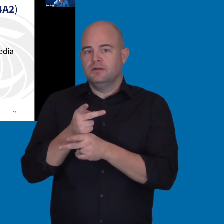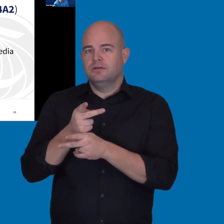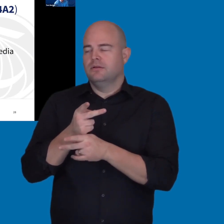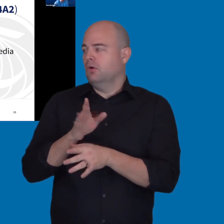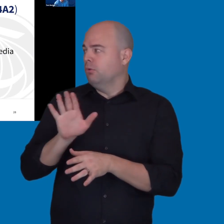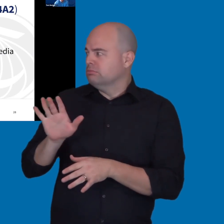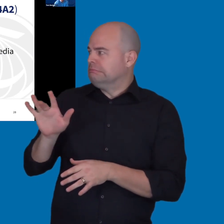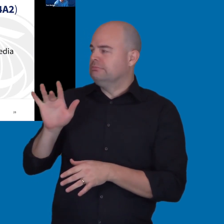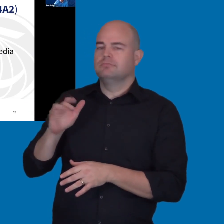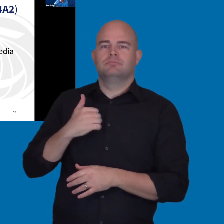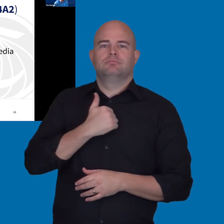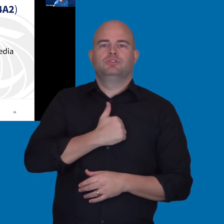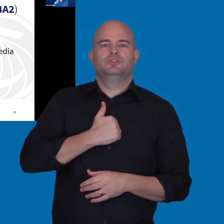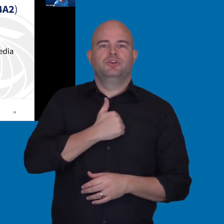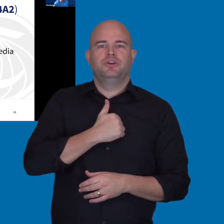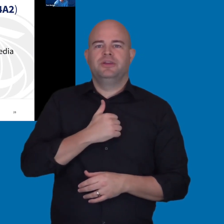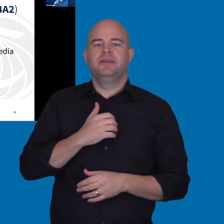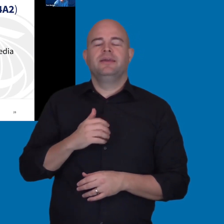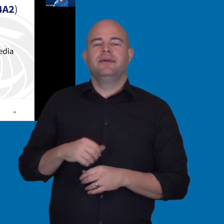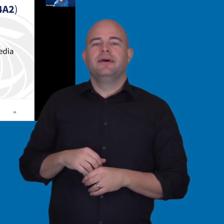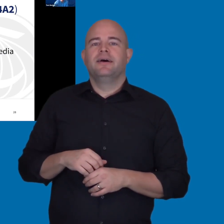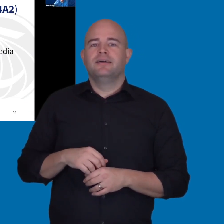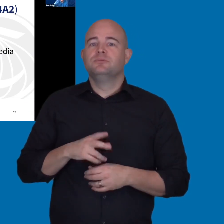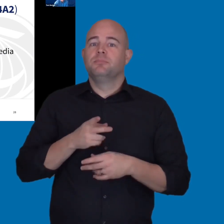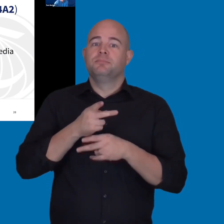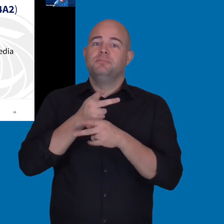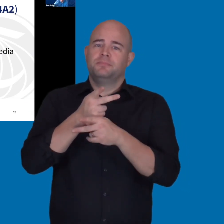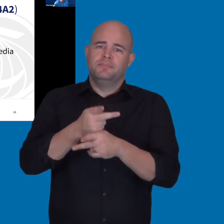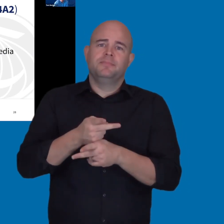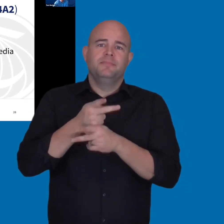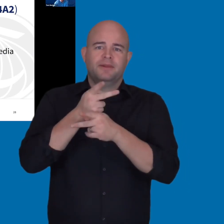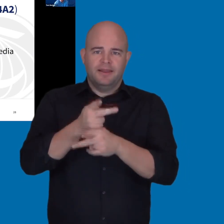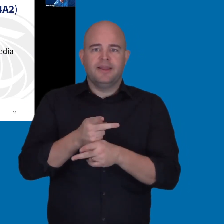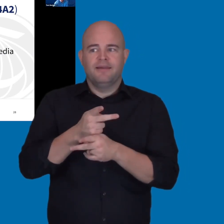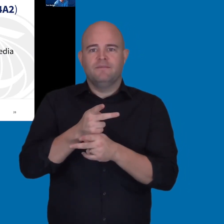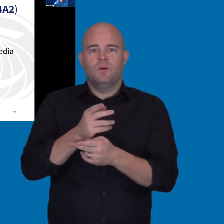Colleague Sean Jordison said, "Beware of the infamous conforms with exceptions" -- sorry.